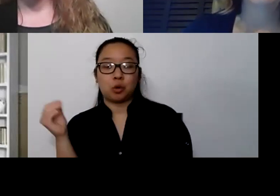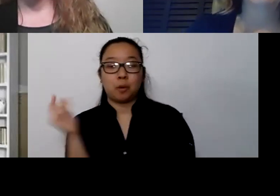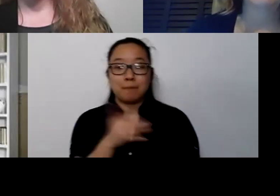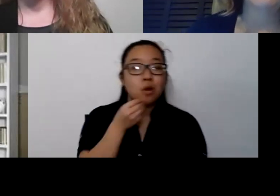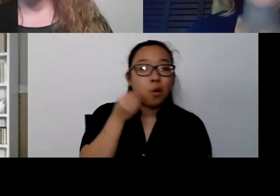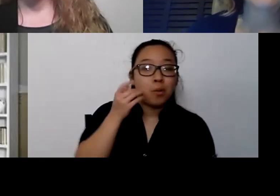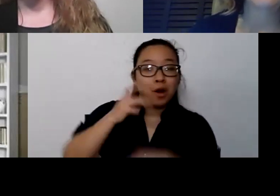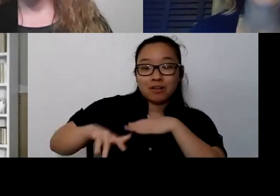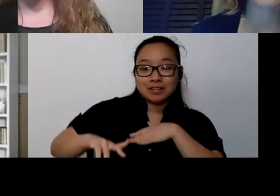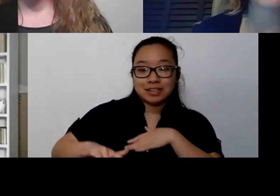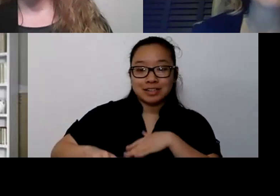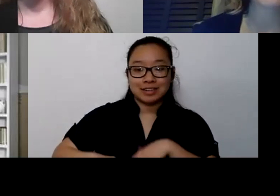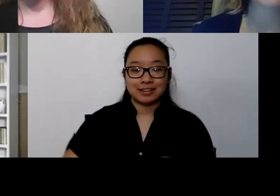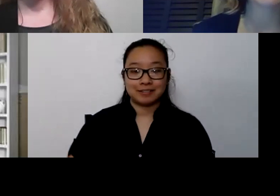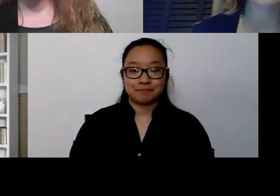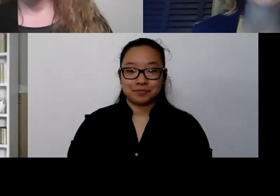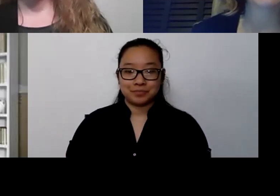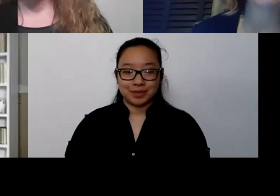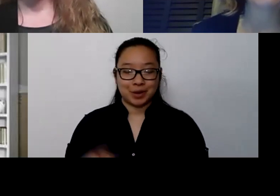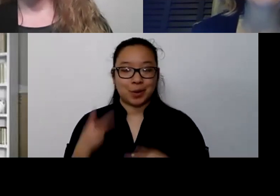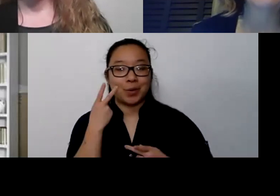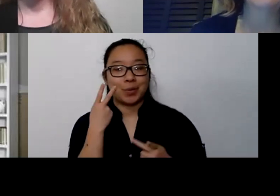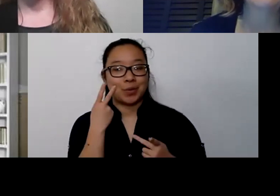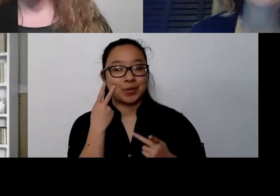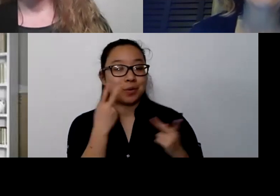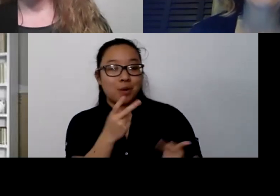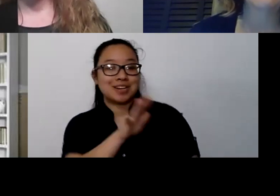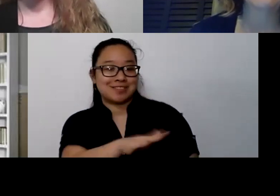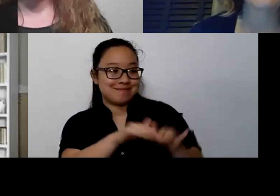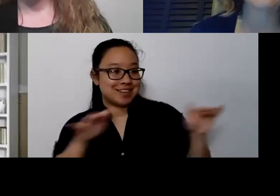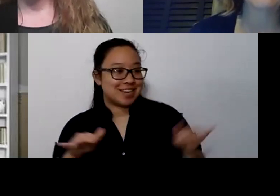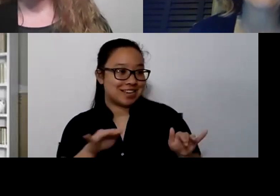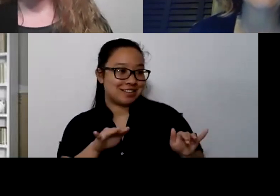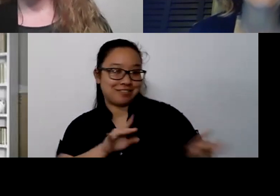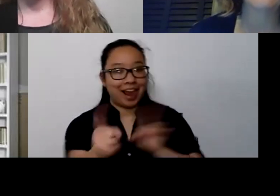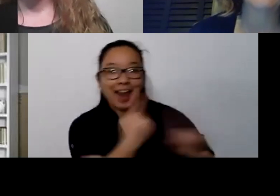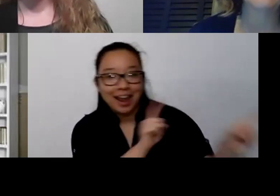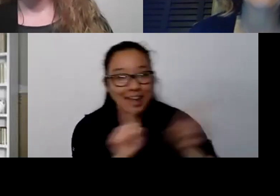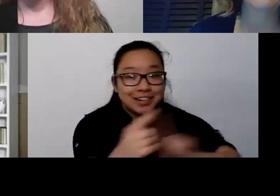is running around the yard and finishing up the paperwork at home and having that extra connectedness.